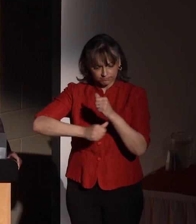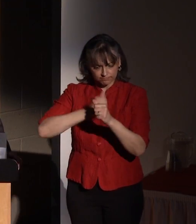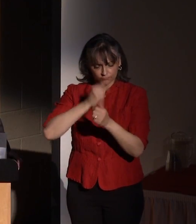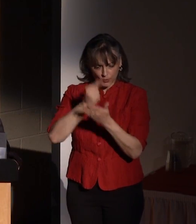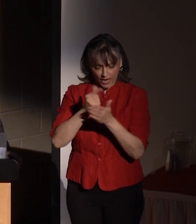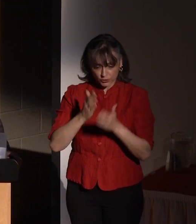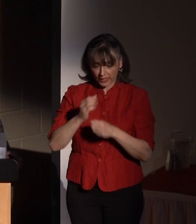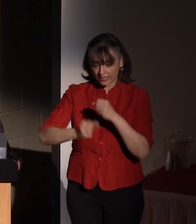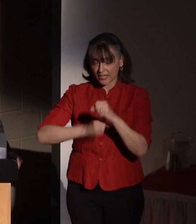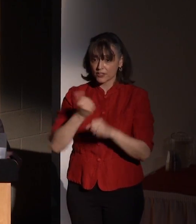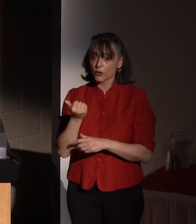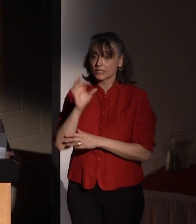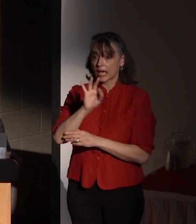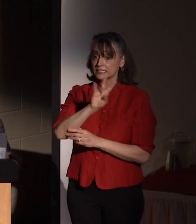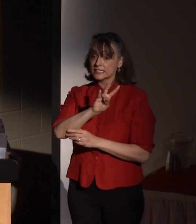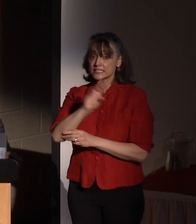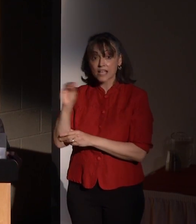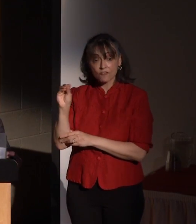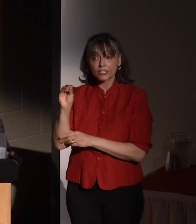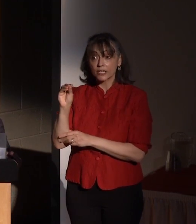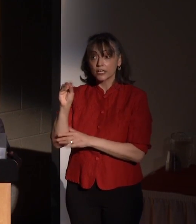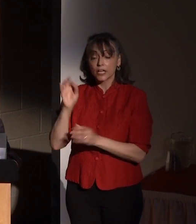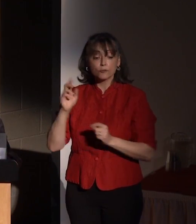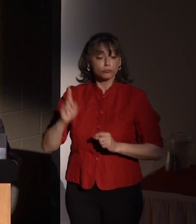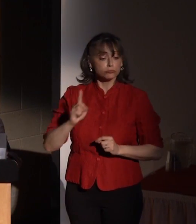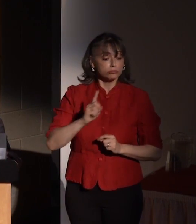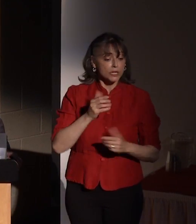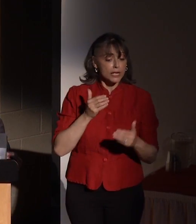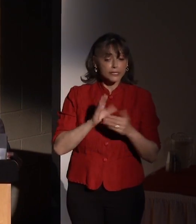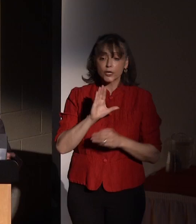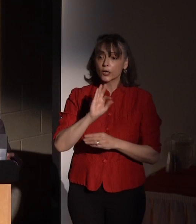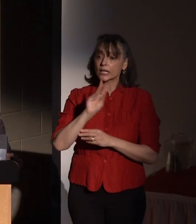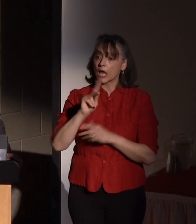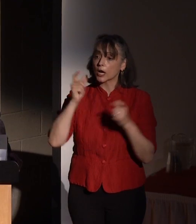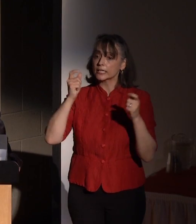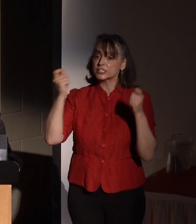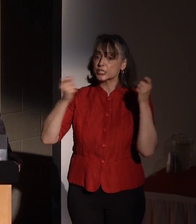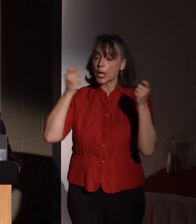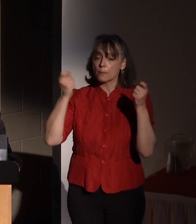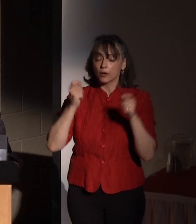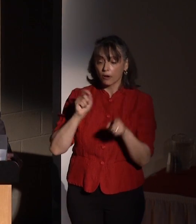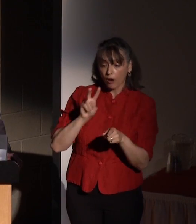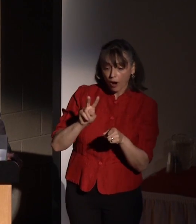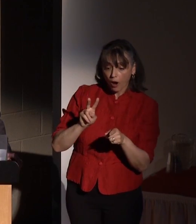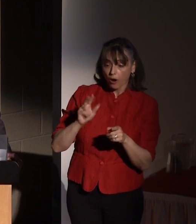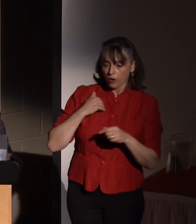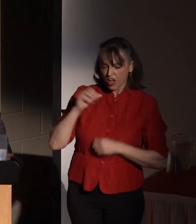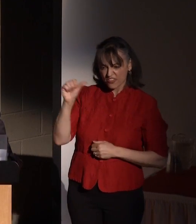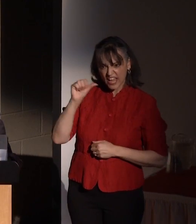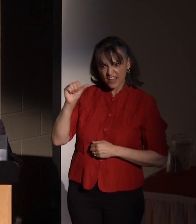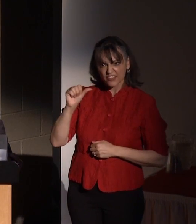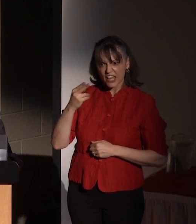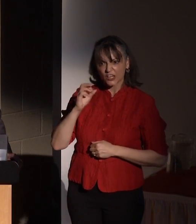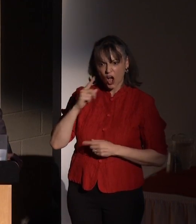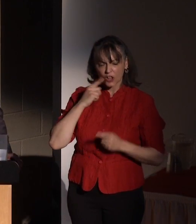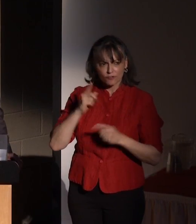the way, if you're passing by Clark gym, take a look at the athletic Hall of Fame where you will see Lynn's picture there as